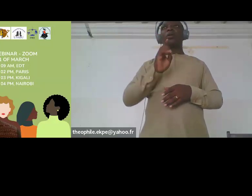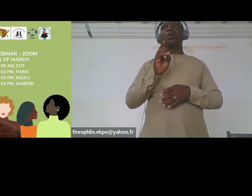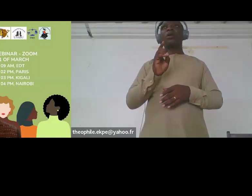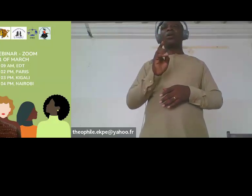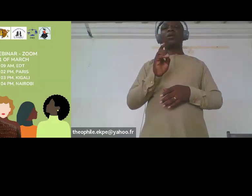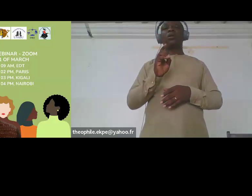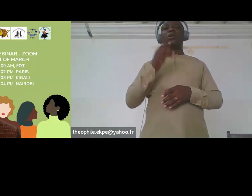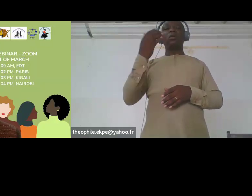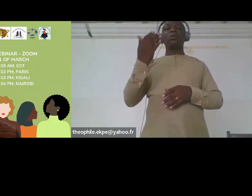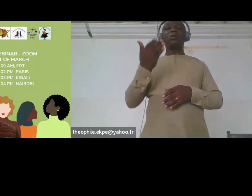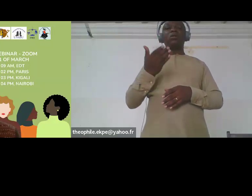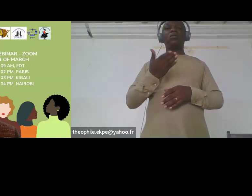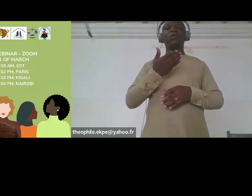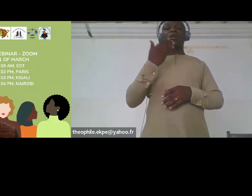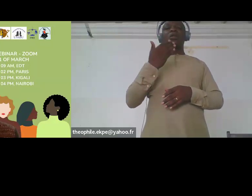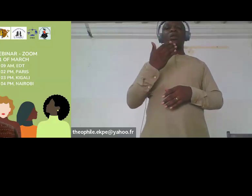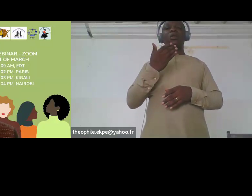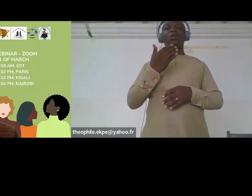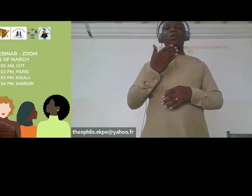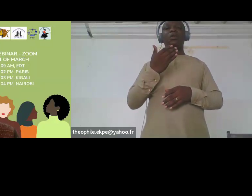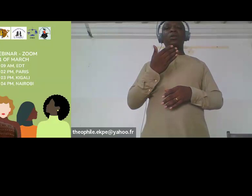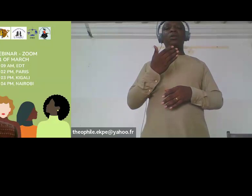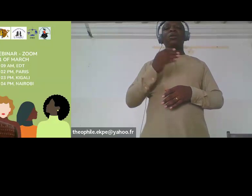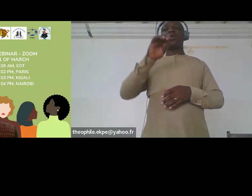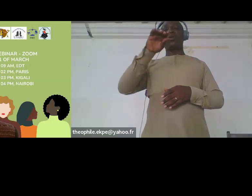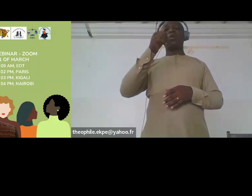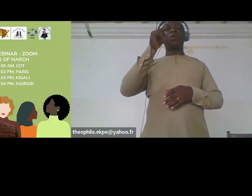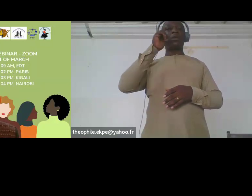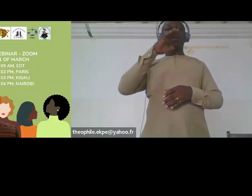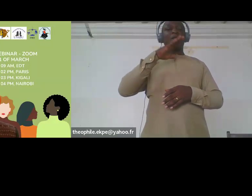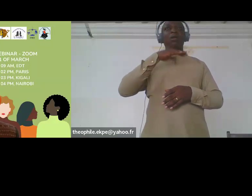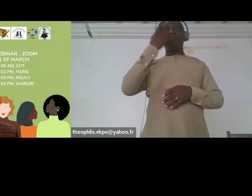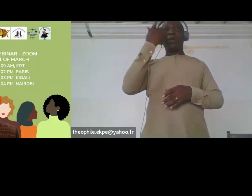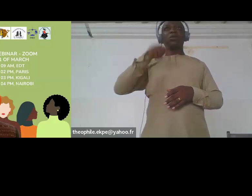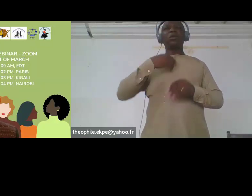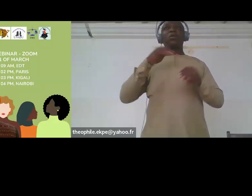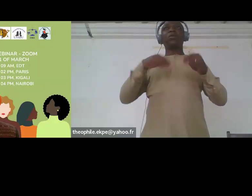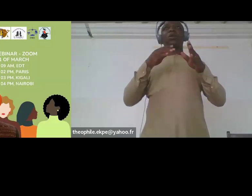[SOPHIE] So one Janet after another one, as we are giving the floor to